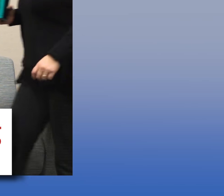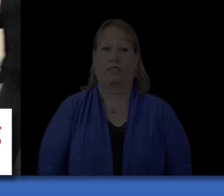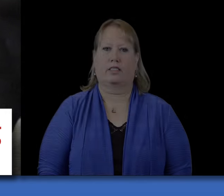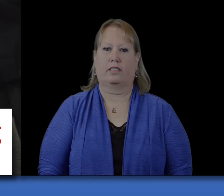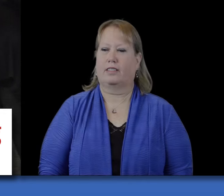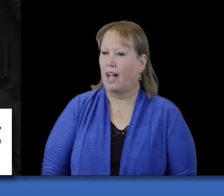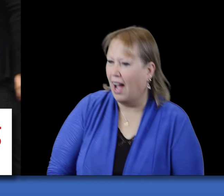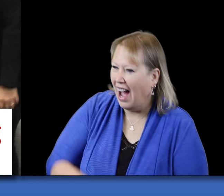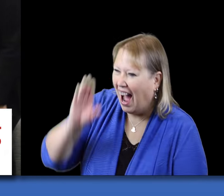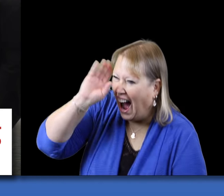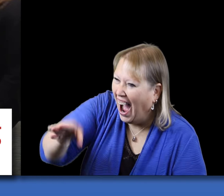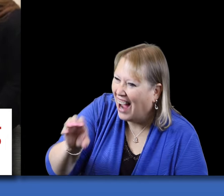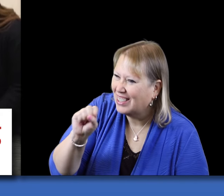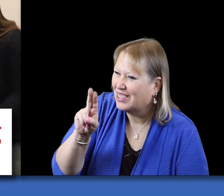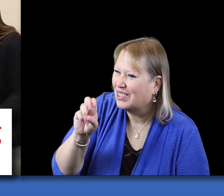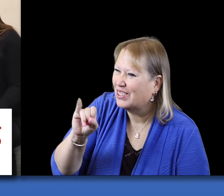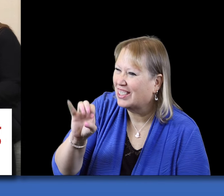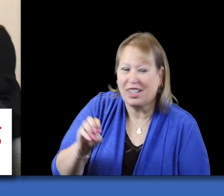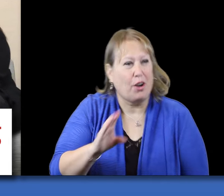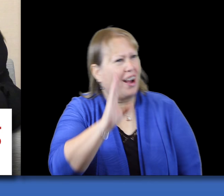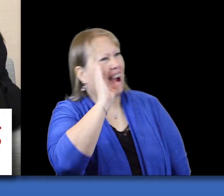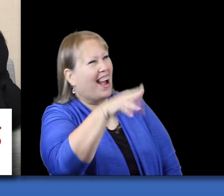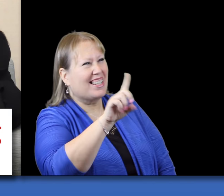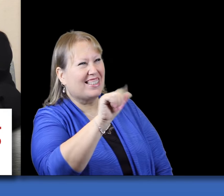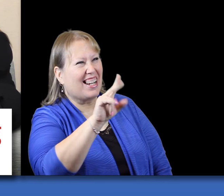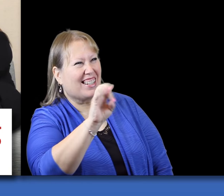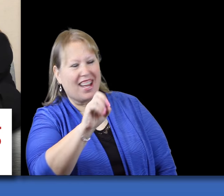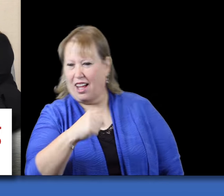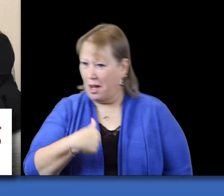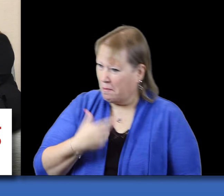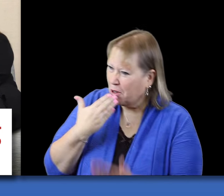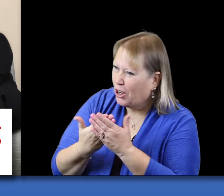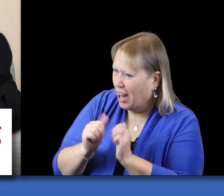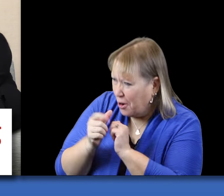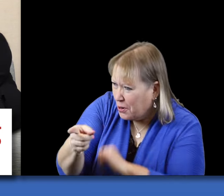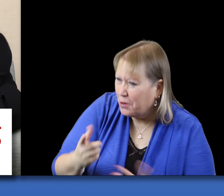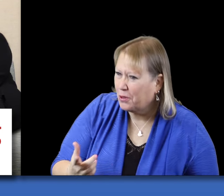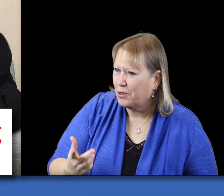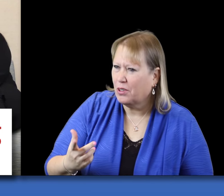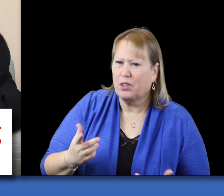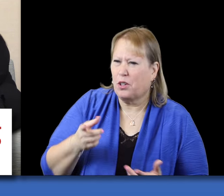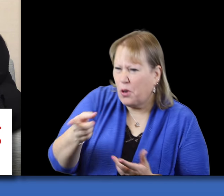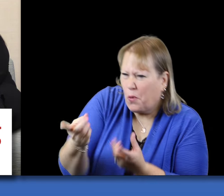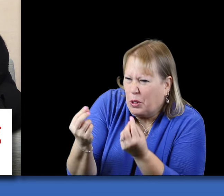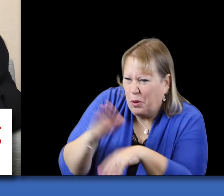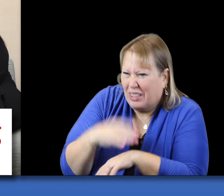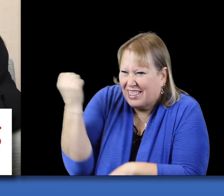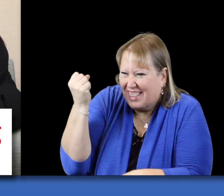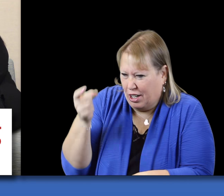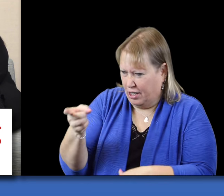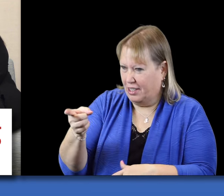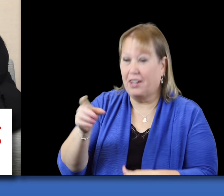Hey Susie! Hey Danielle! How are you doing ? I'm good. How are you? What are you doing here on a Saturday?